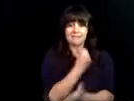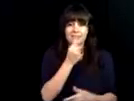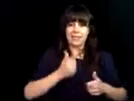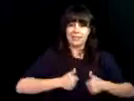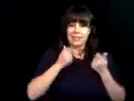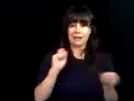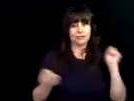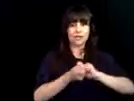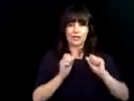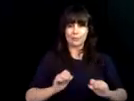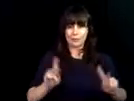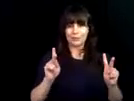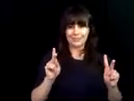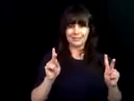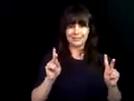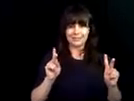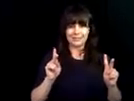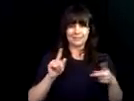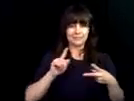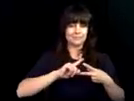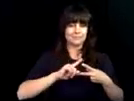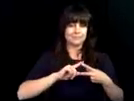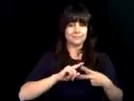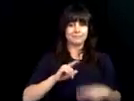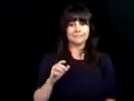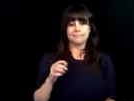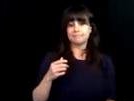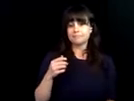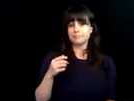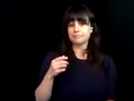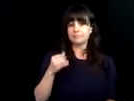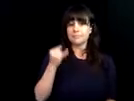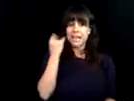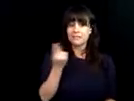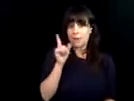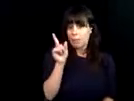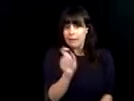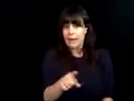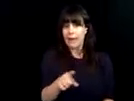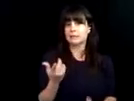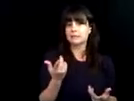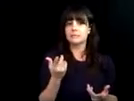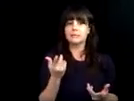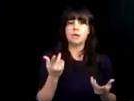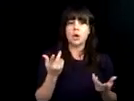We are offering transformative programs to help our students succeed. succeed. We would like you to hear from students who took advantage of this